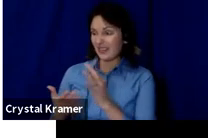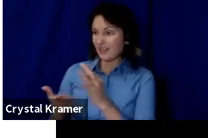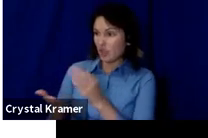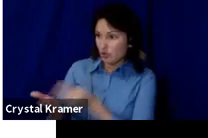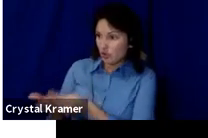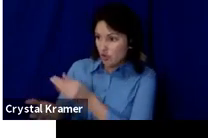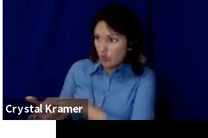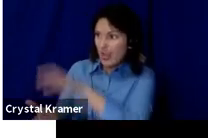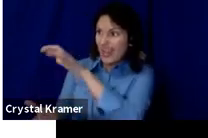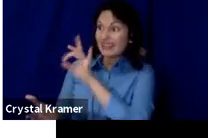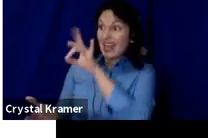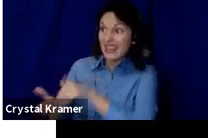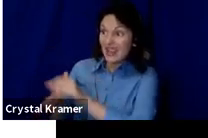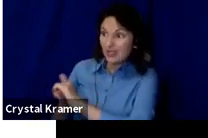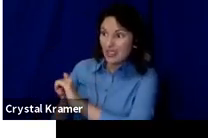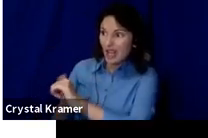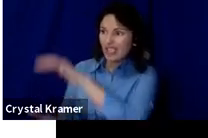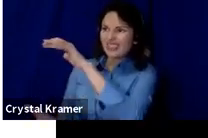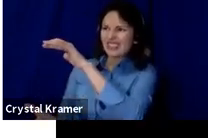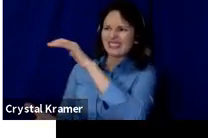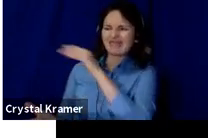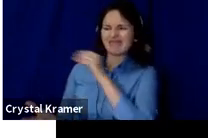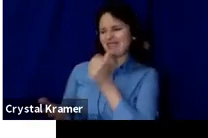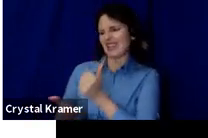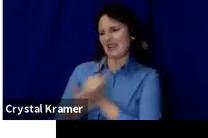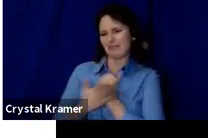amount to make the item.